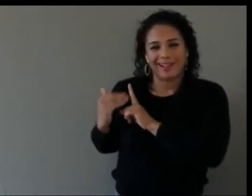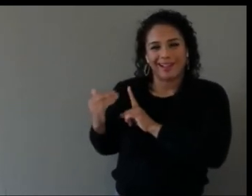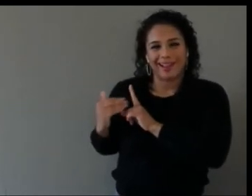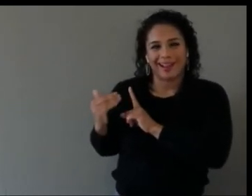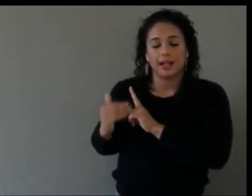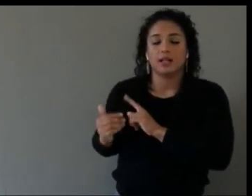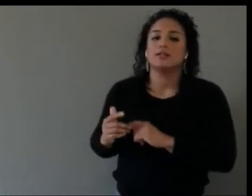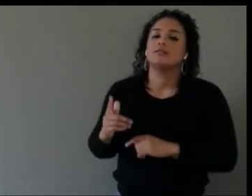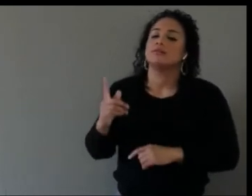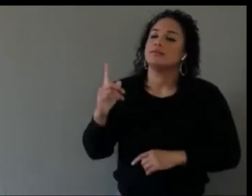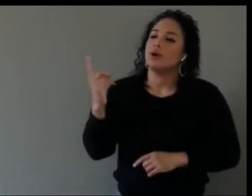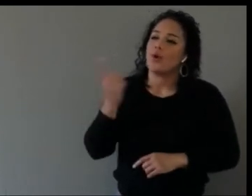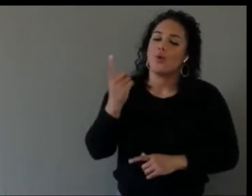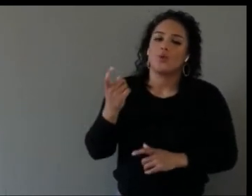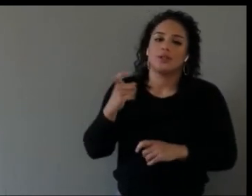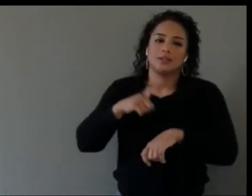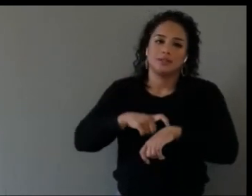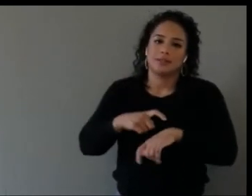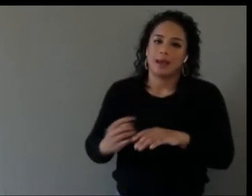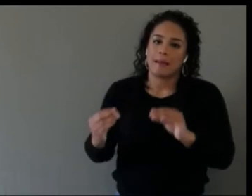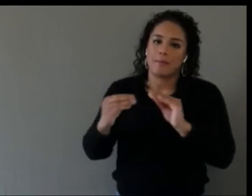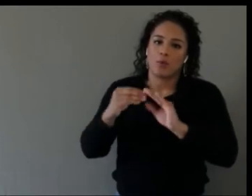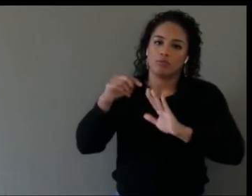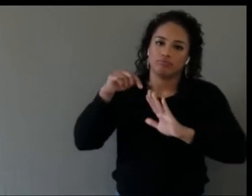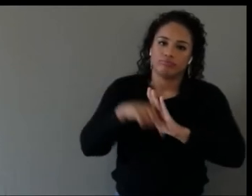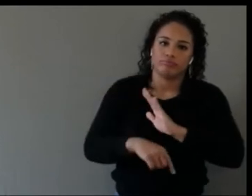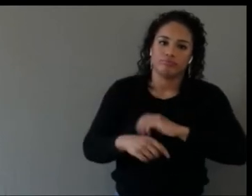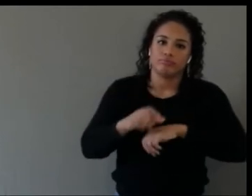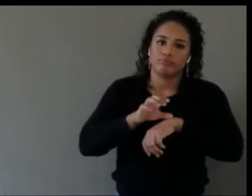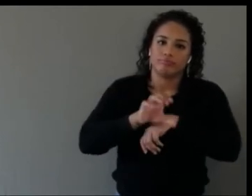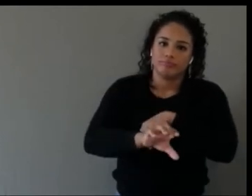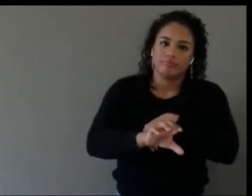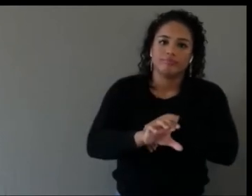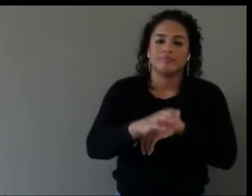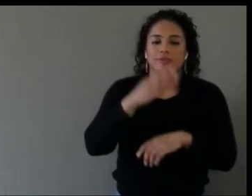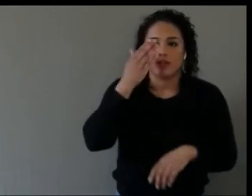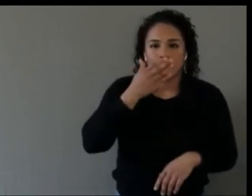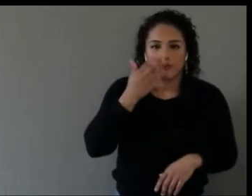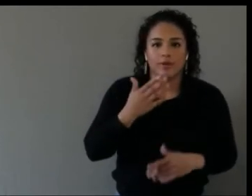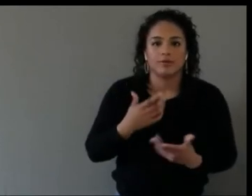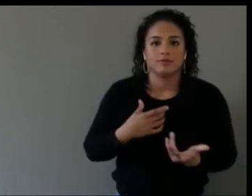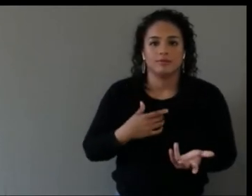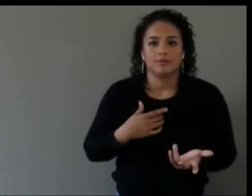It's just making sure you create the time up front to think through how this experience